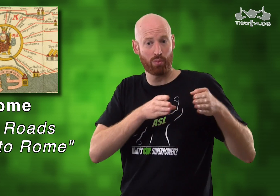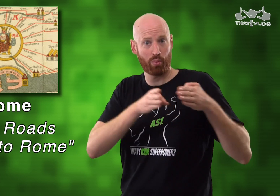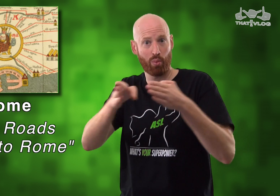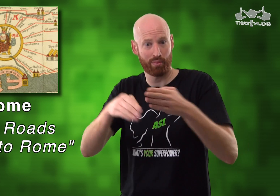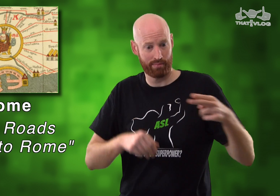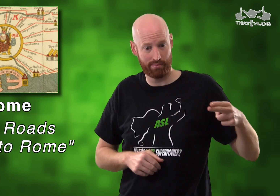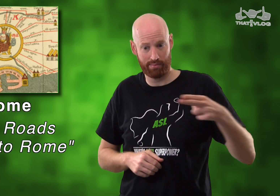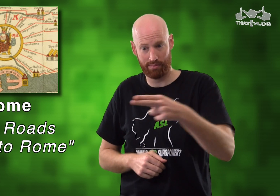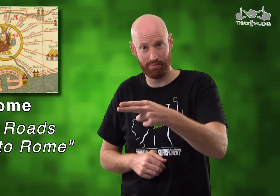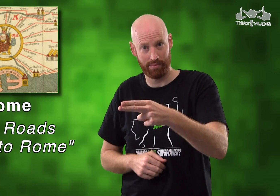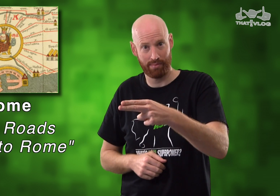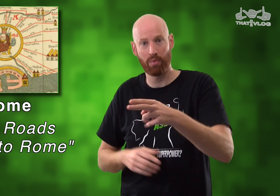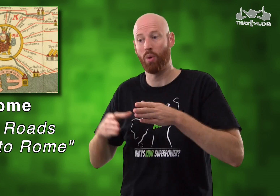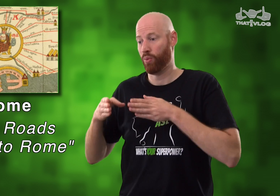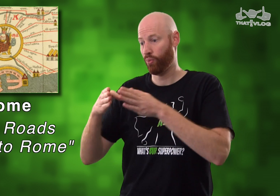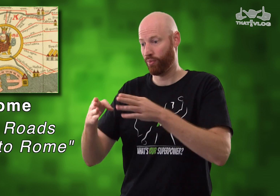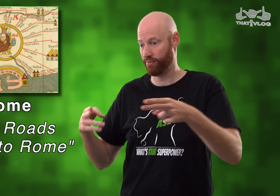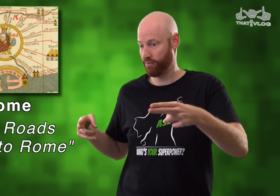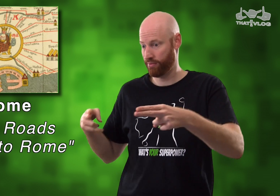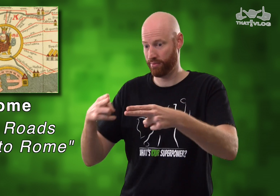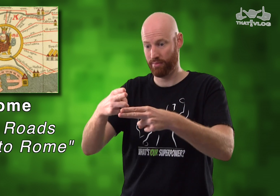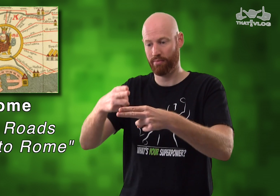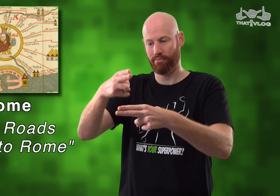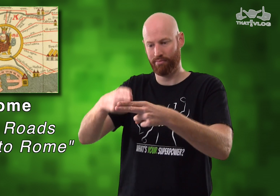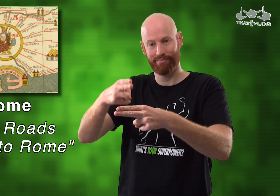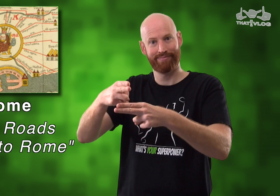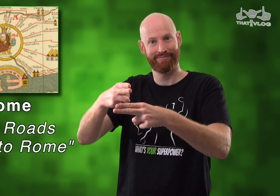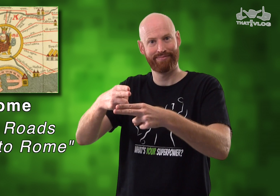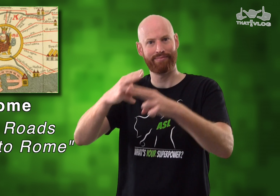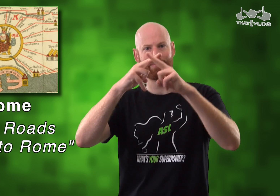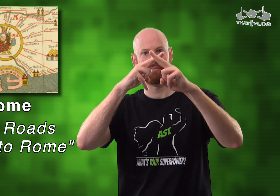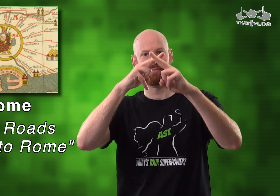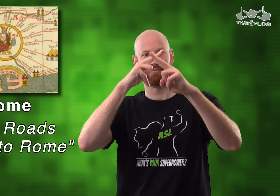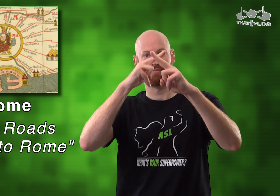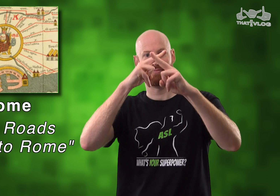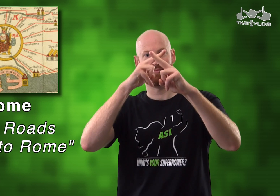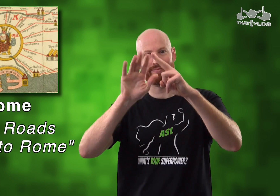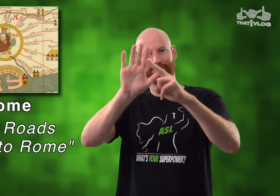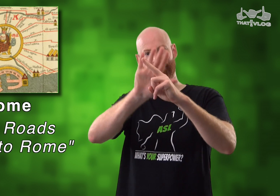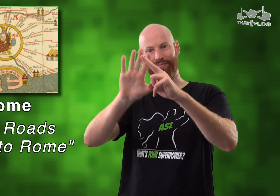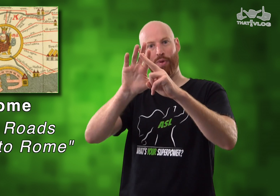if you've got a road that's going this way, and another one that bisects it... where they intersect is